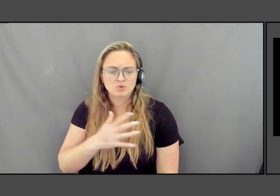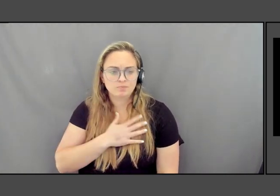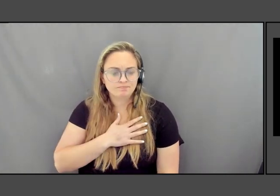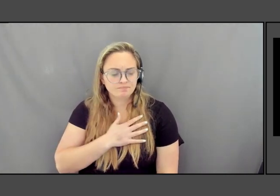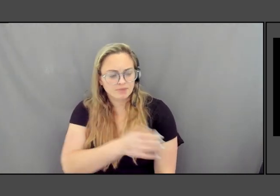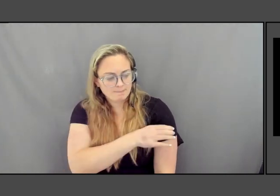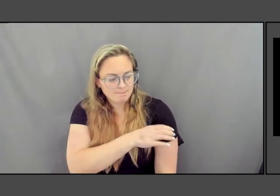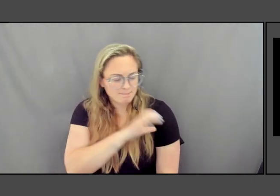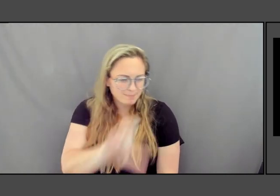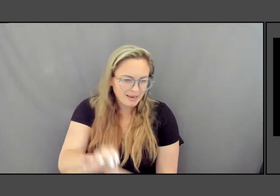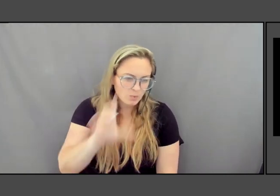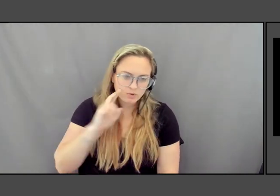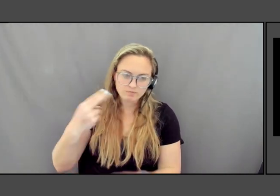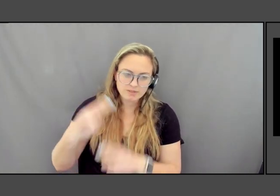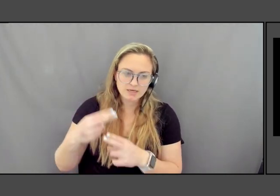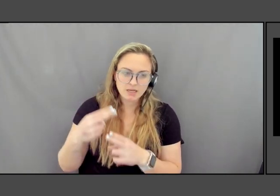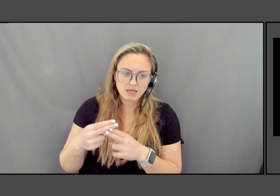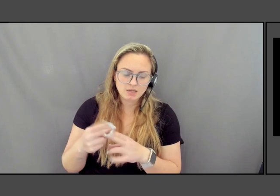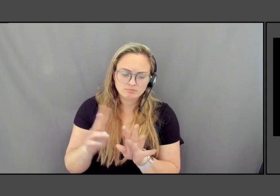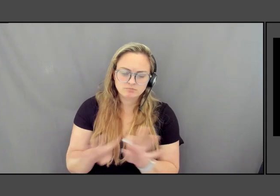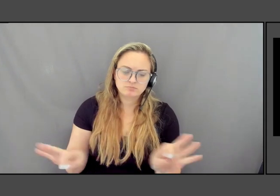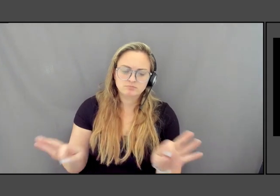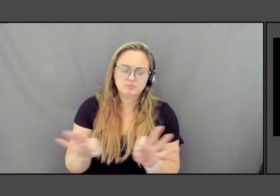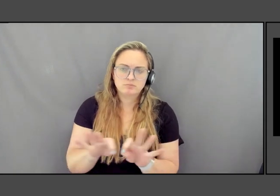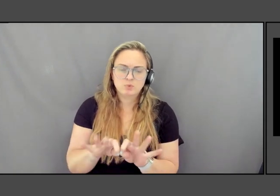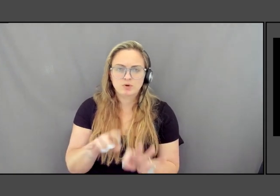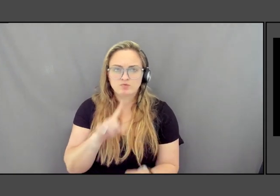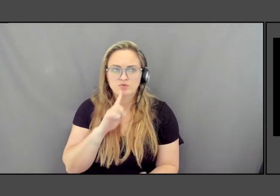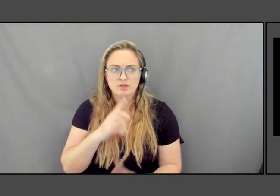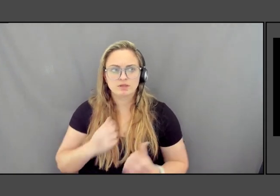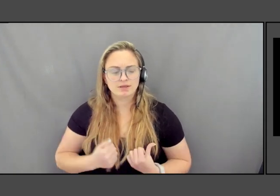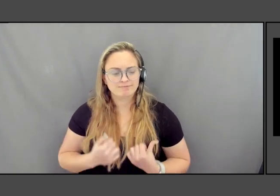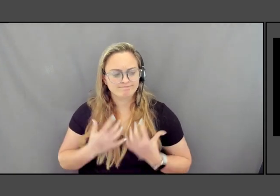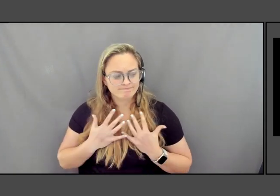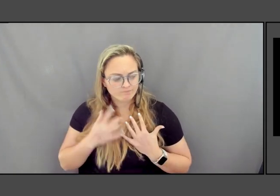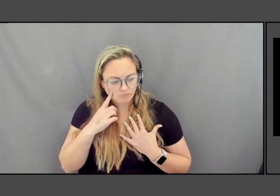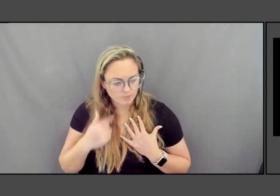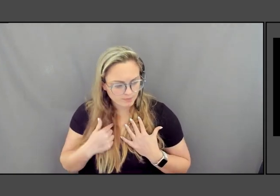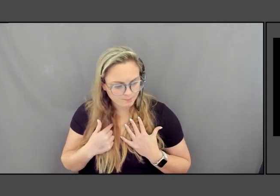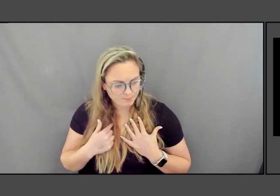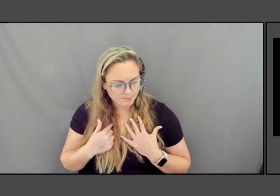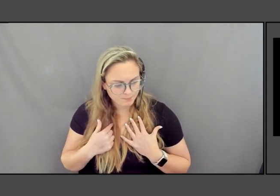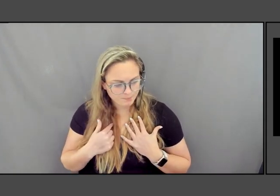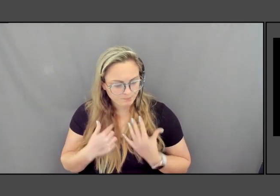something that really, really resonated. And you you literally it was very sacred.